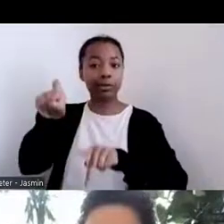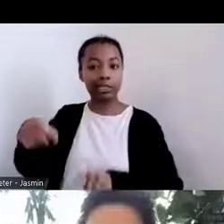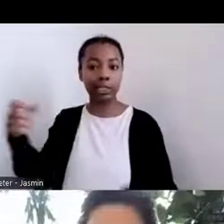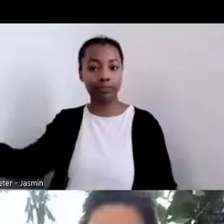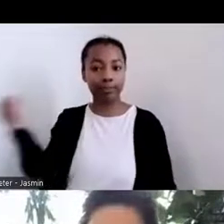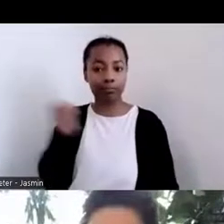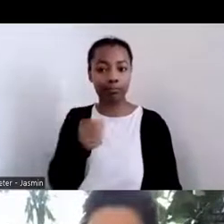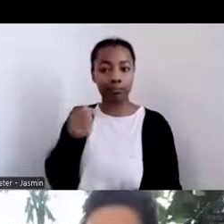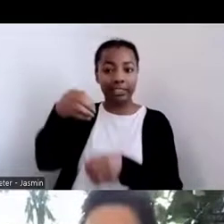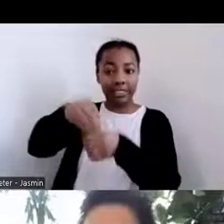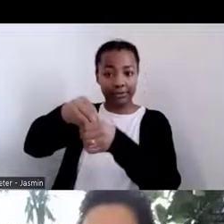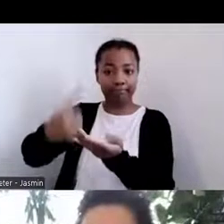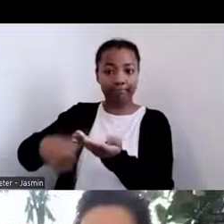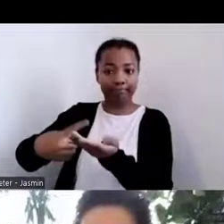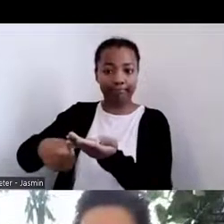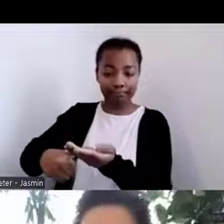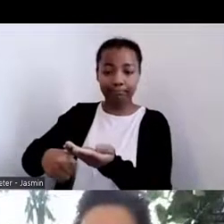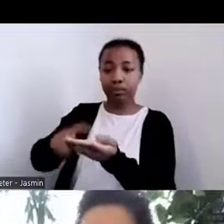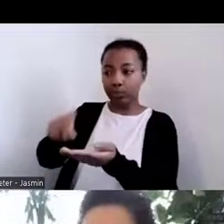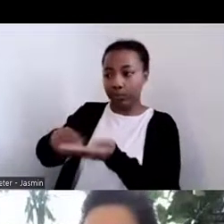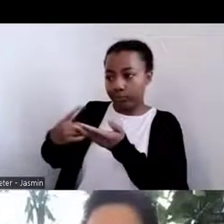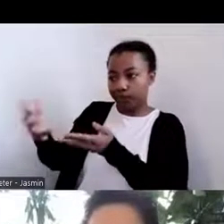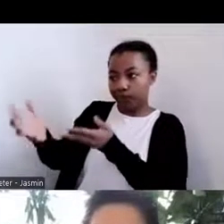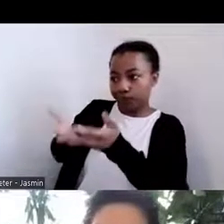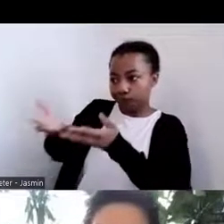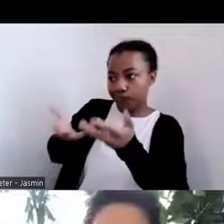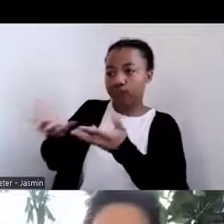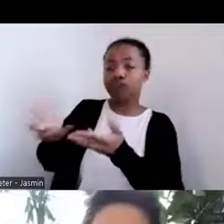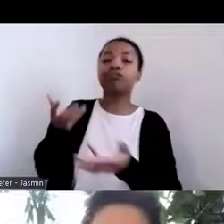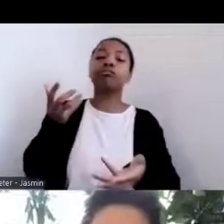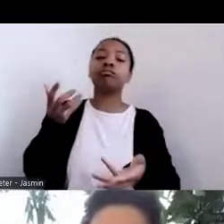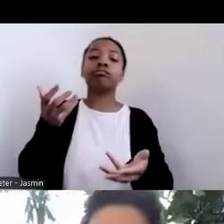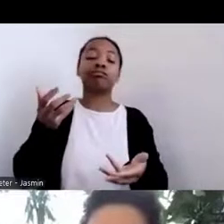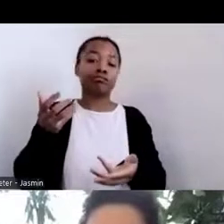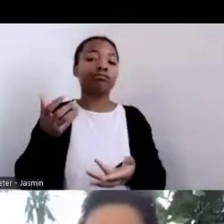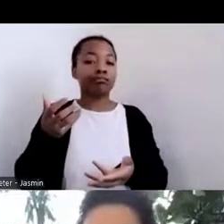consult, to be in dialogue, to be able to be in conversation